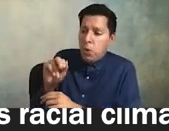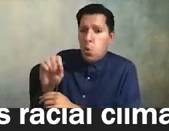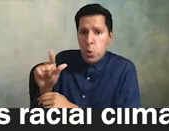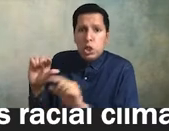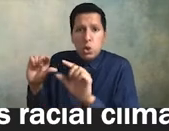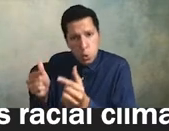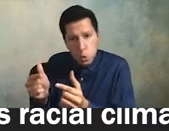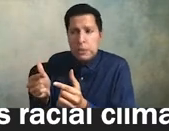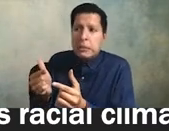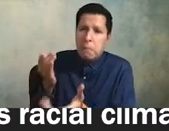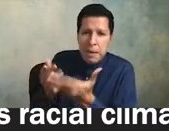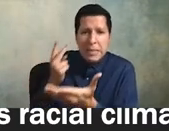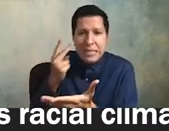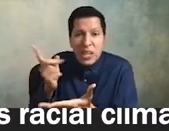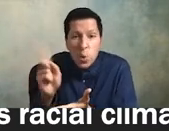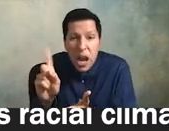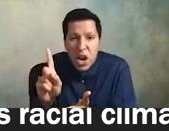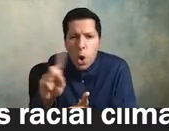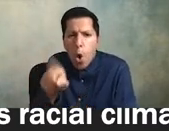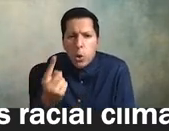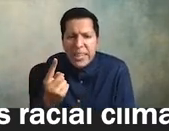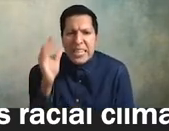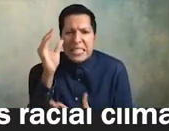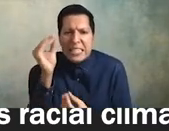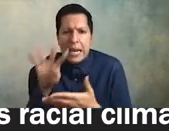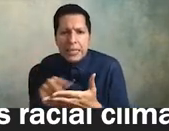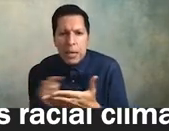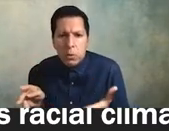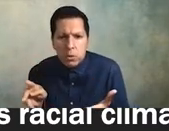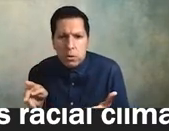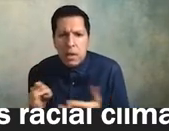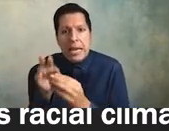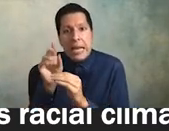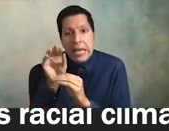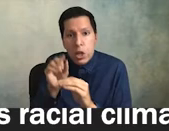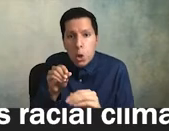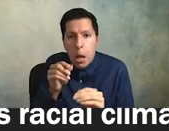plan is in the data tables the data tables that are either sprinkled throughout the report or